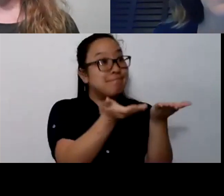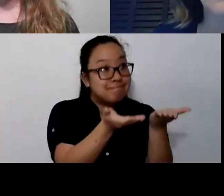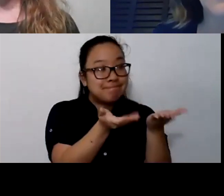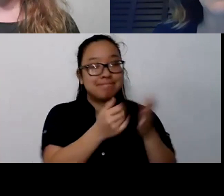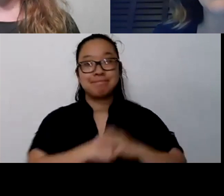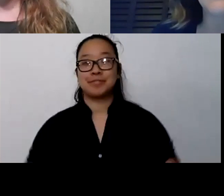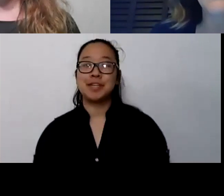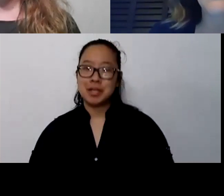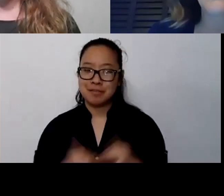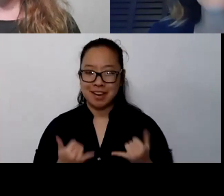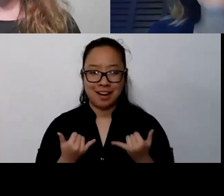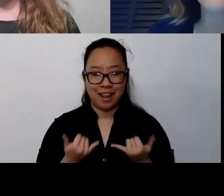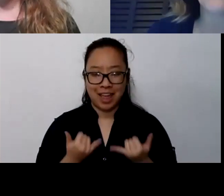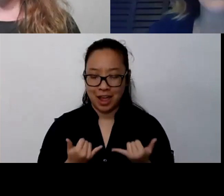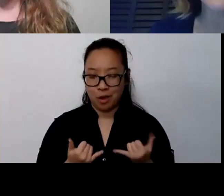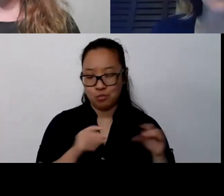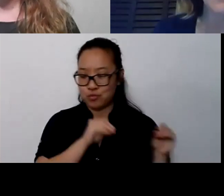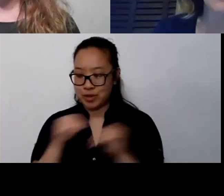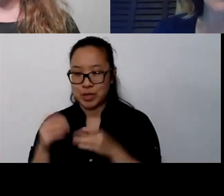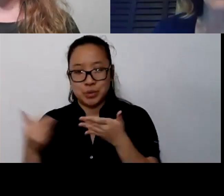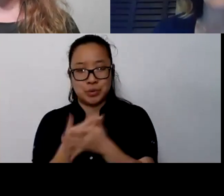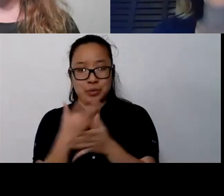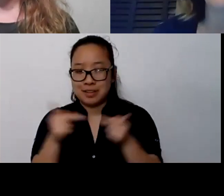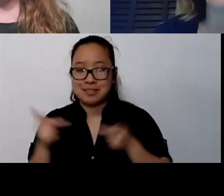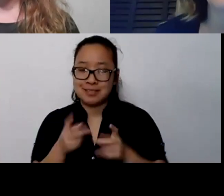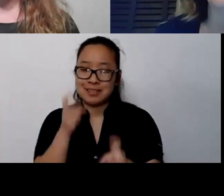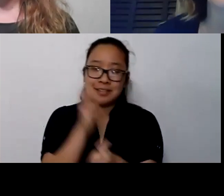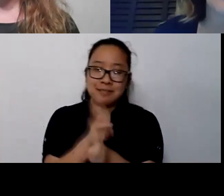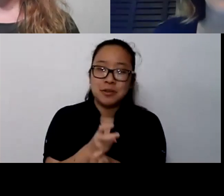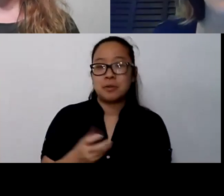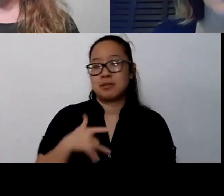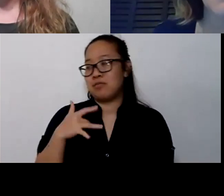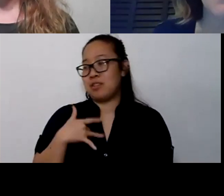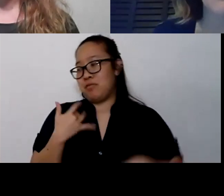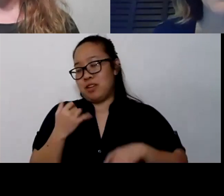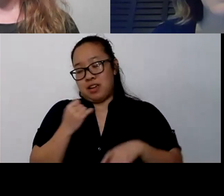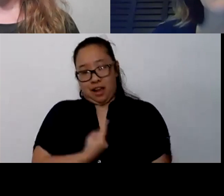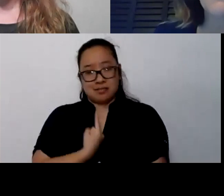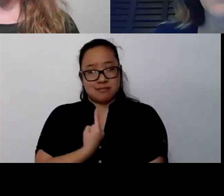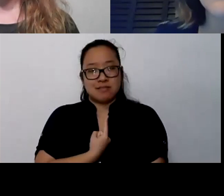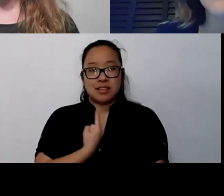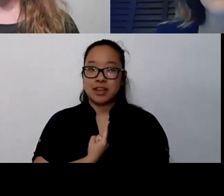And I think we're so much more isolated that it's hard to even think about creative ways